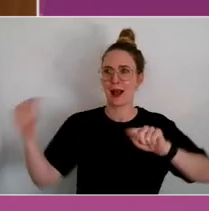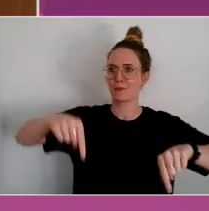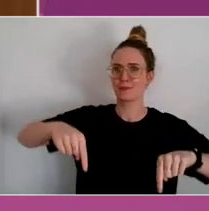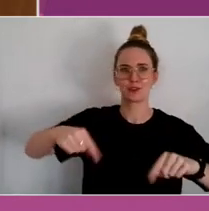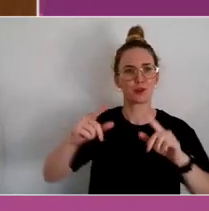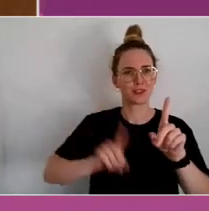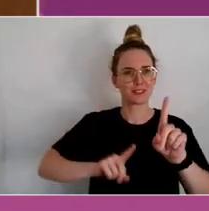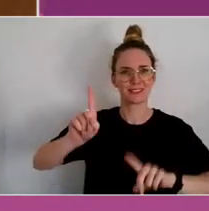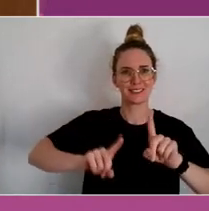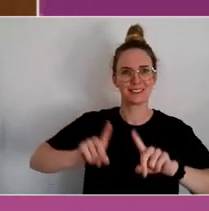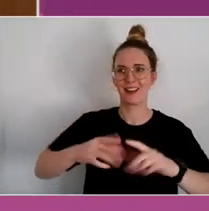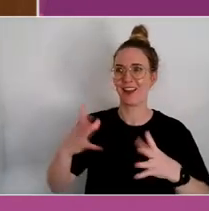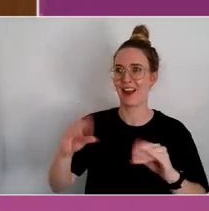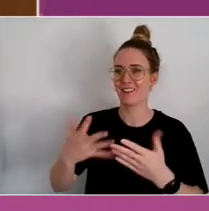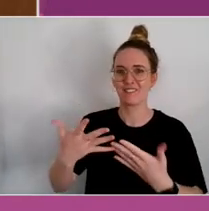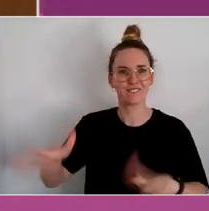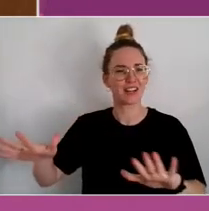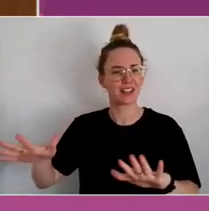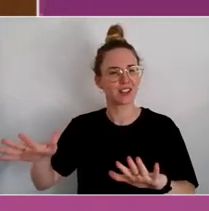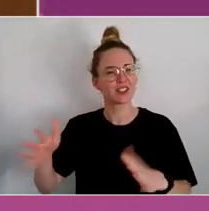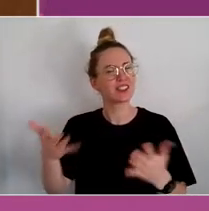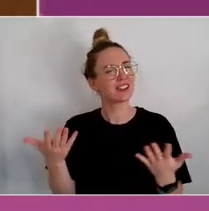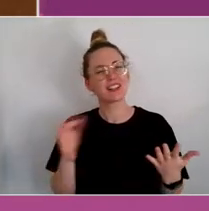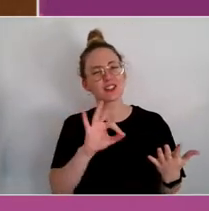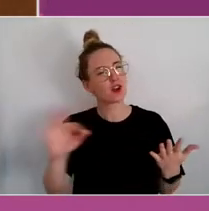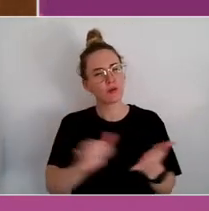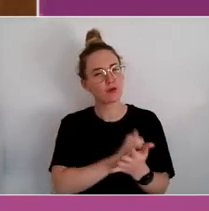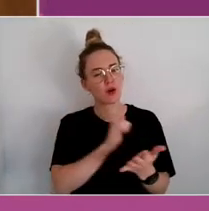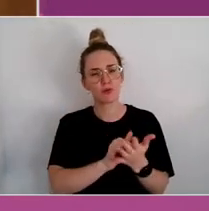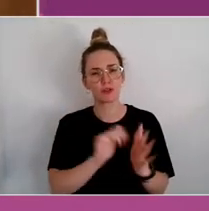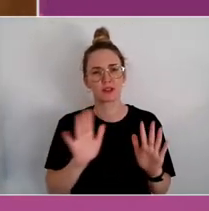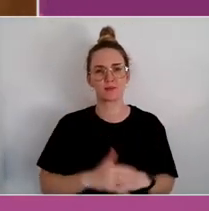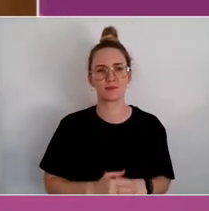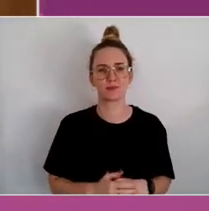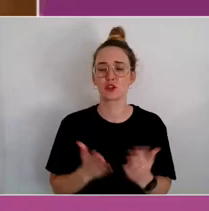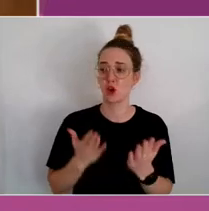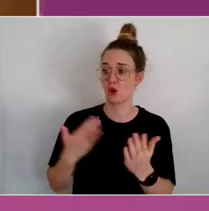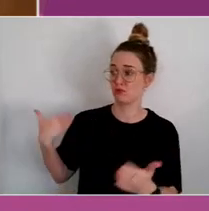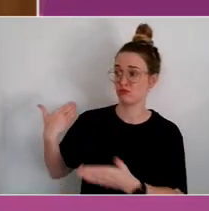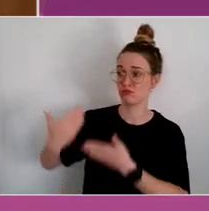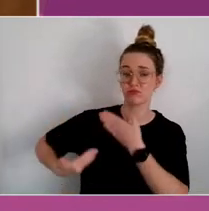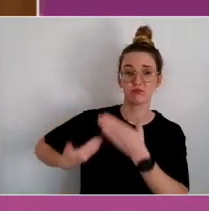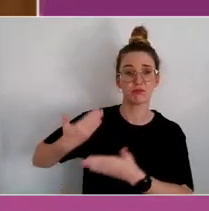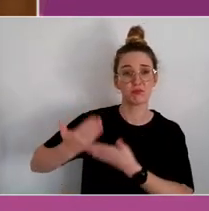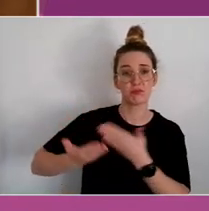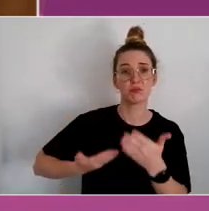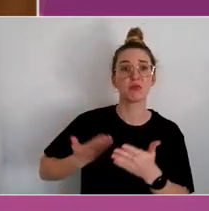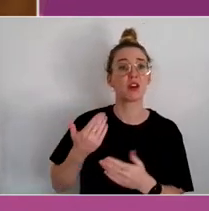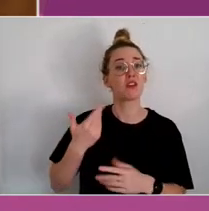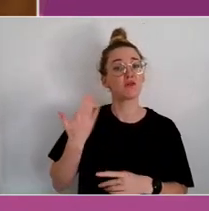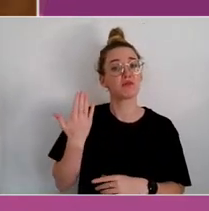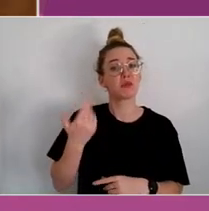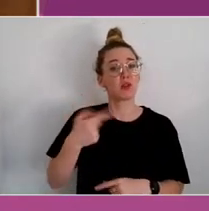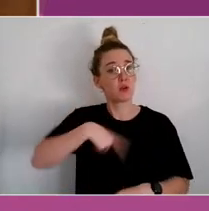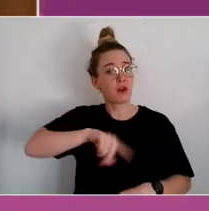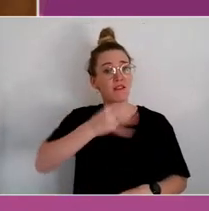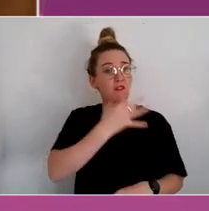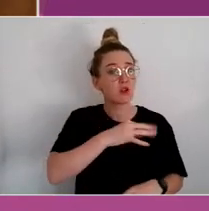So, over time, you know, we've done a few of these in Sydney and some little things